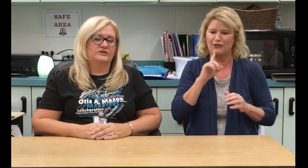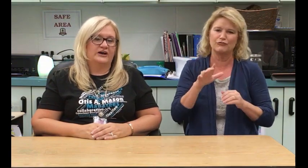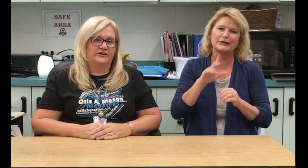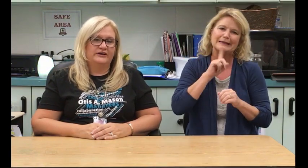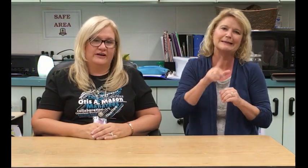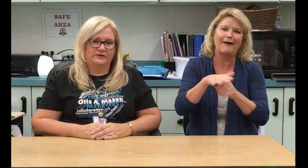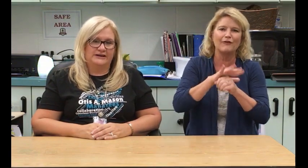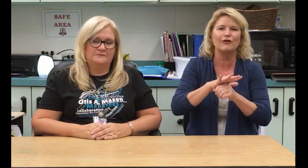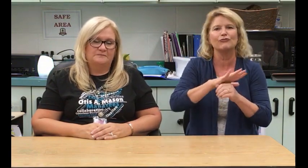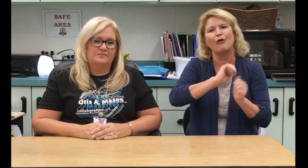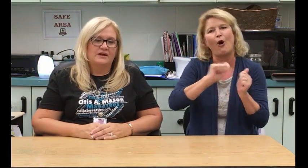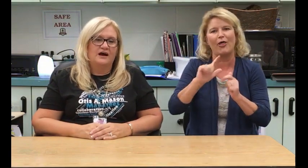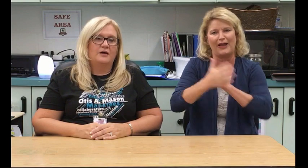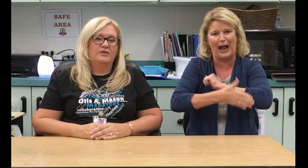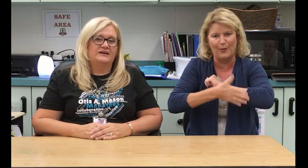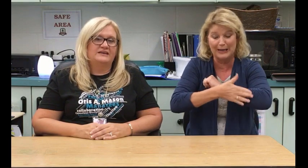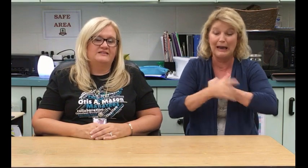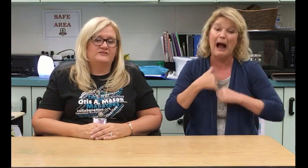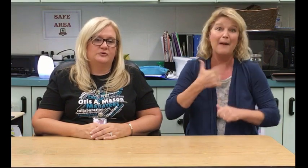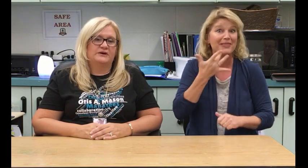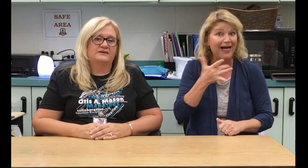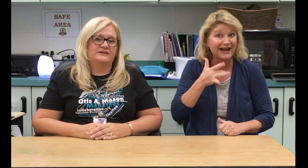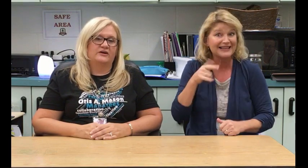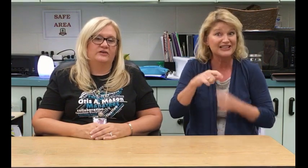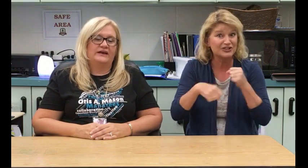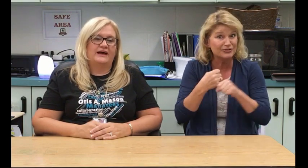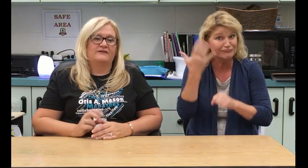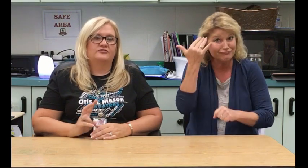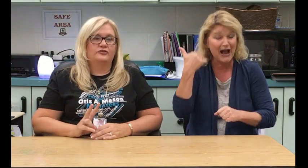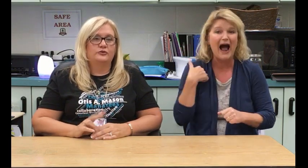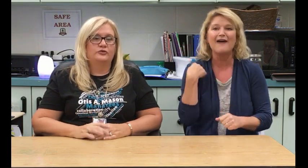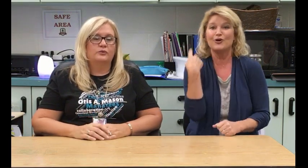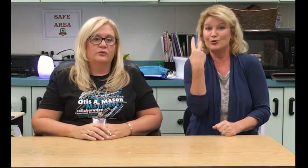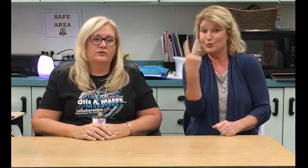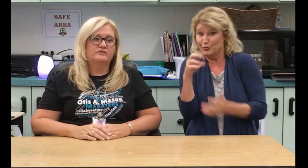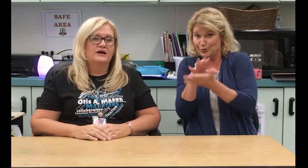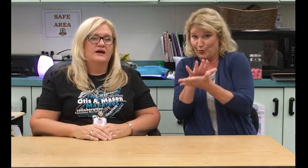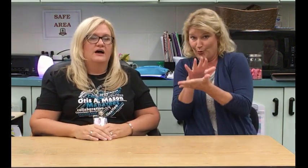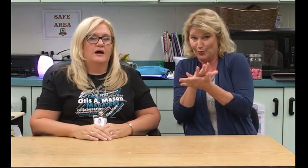entire county. I'm lucky this year because I only have two schools.